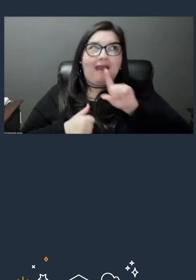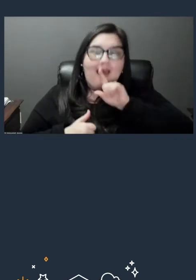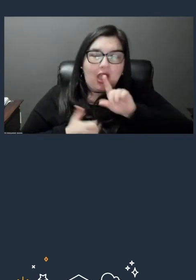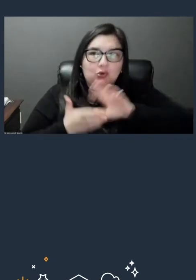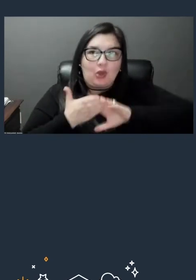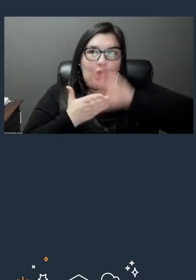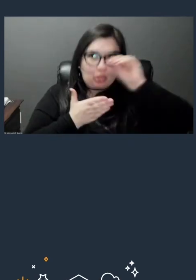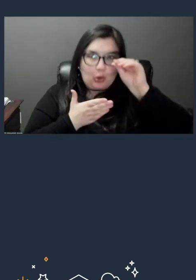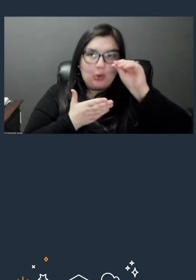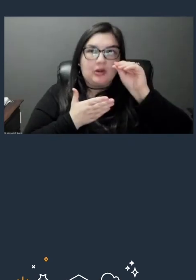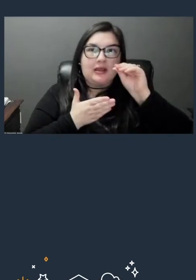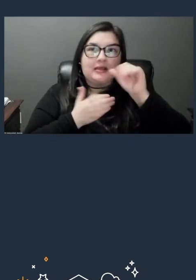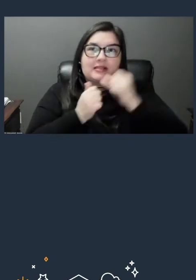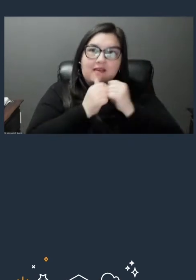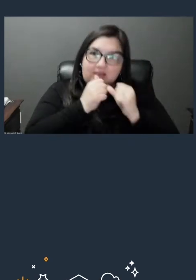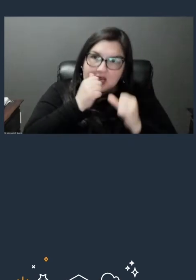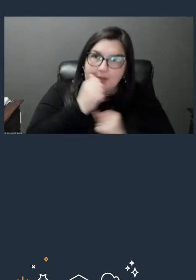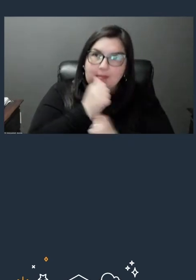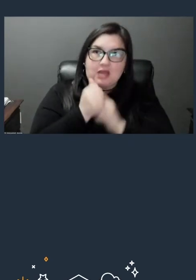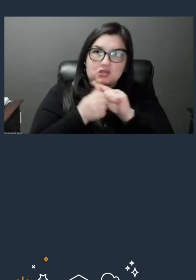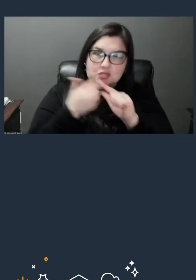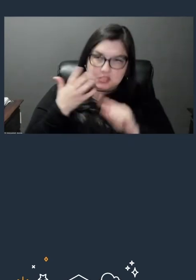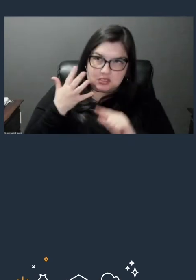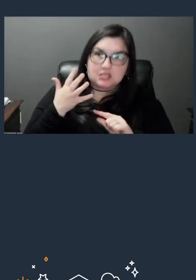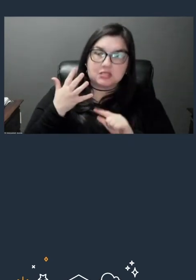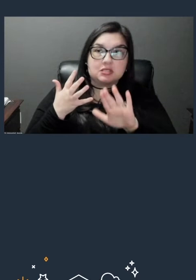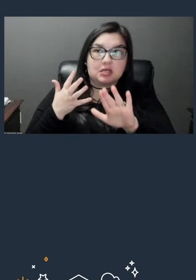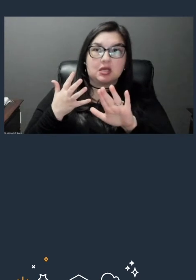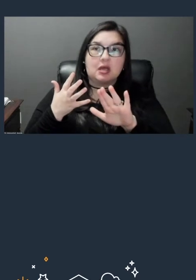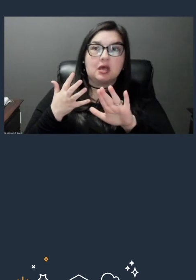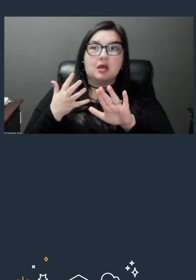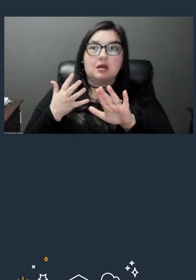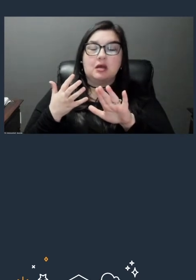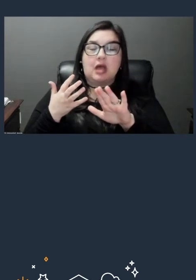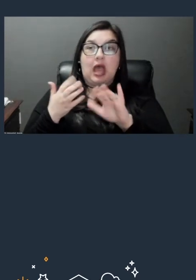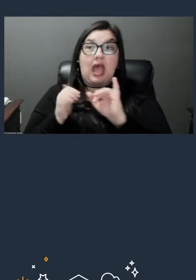of, if you can believe it, identity and access management, permissions,